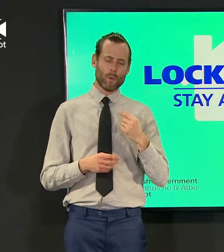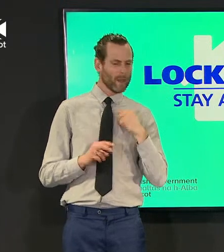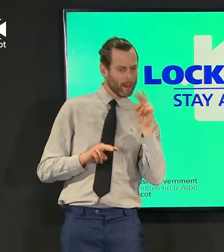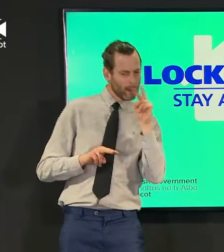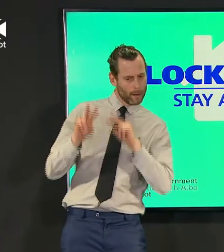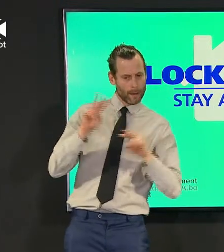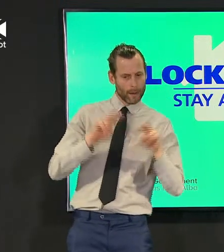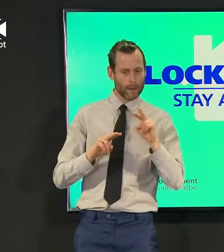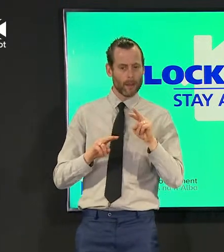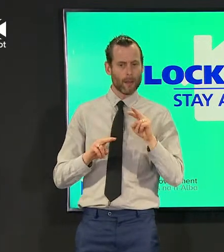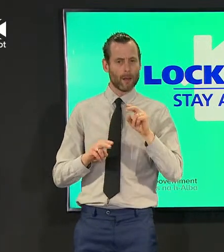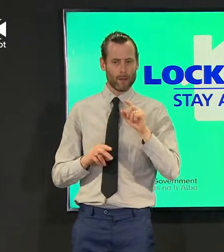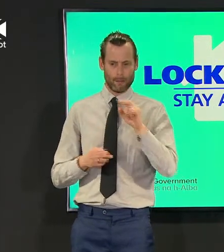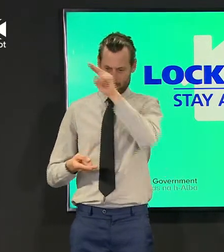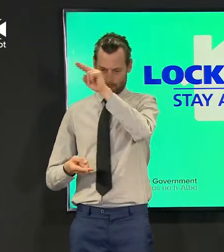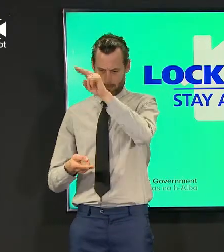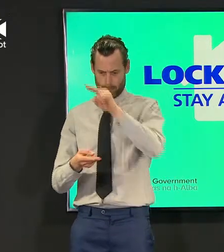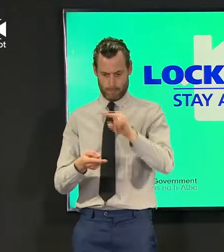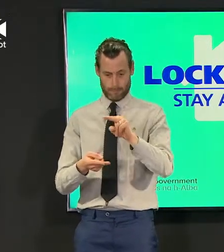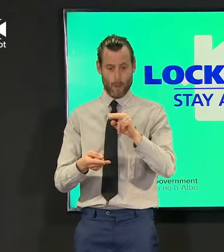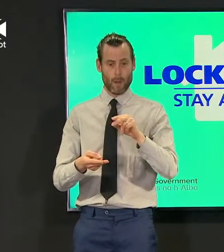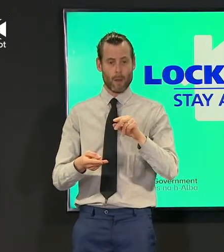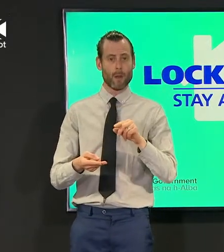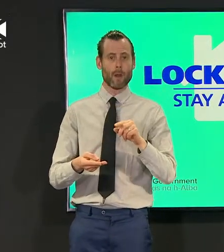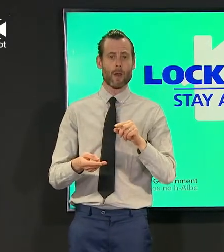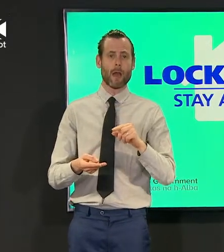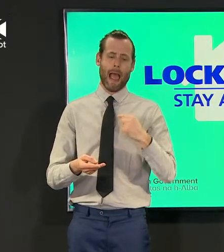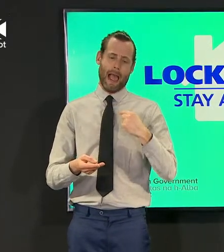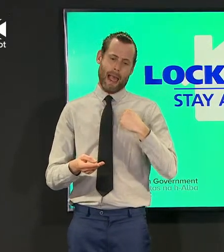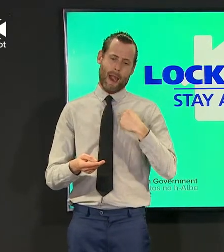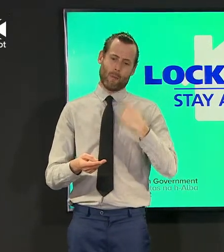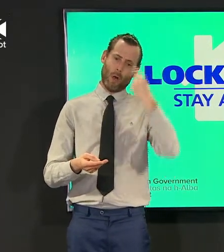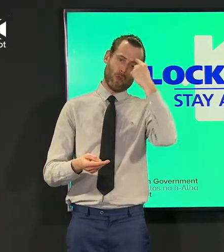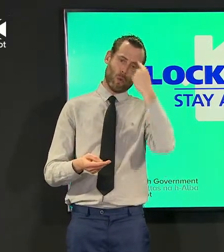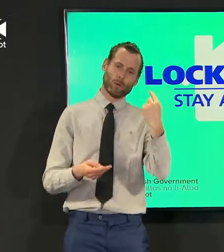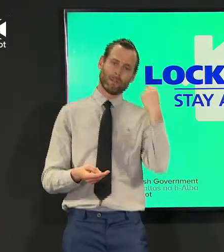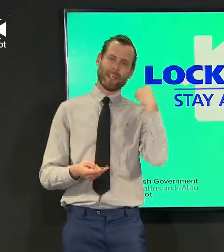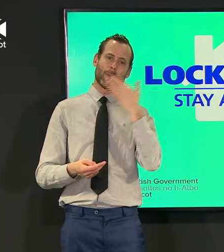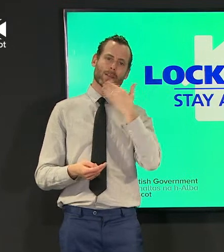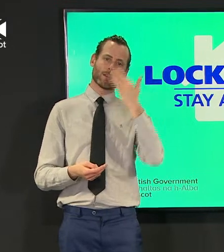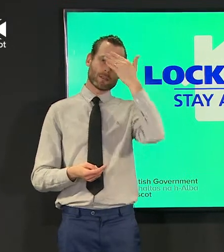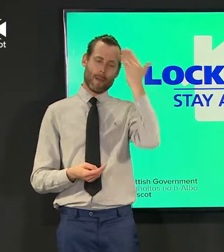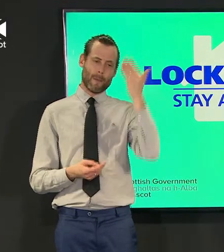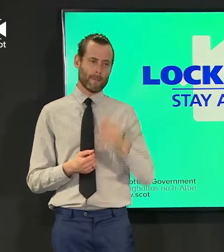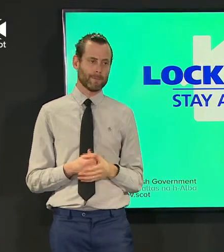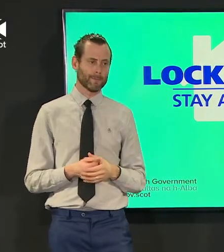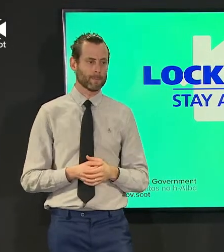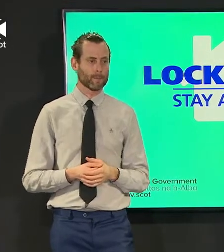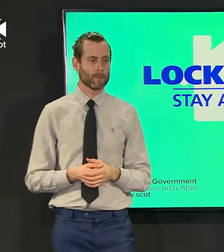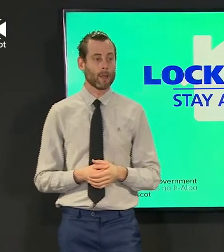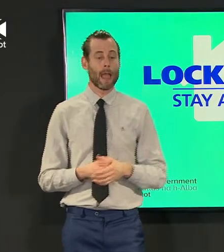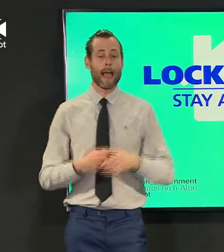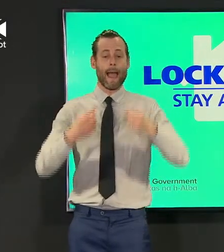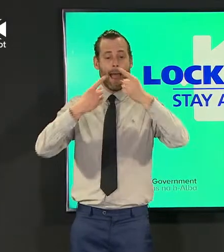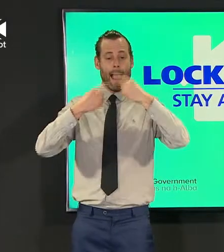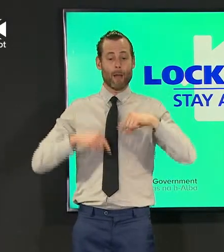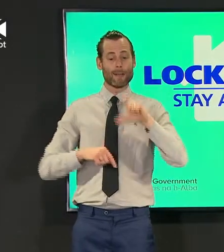say generally speaking in all of this every single member of our cmo advisory group and